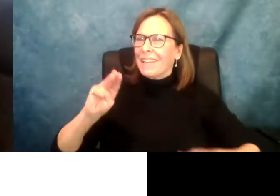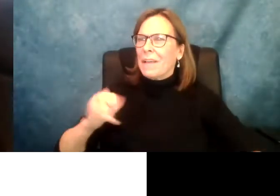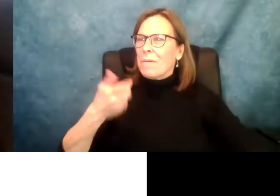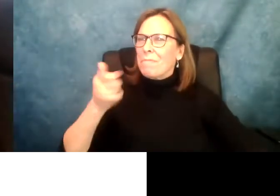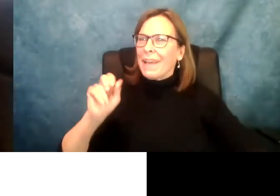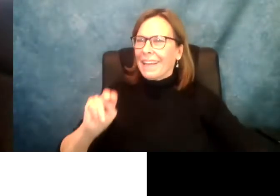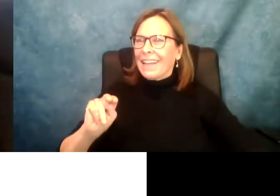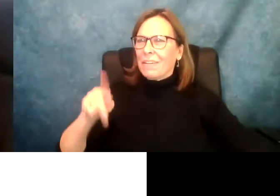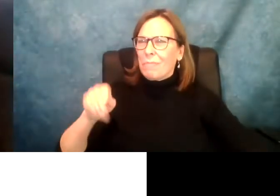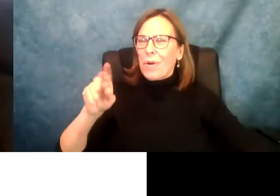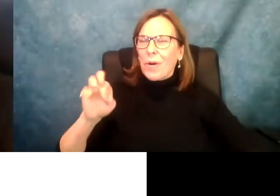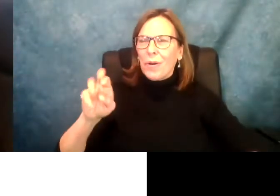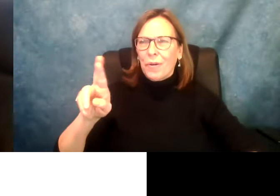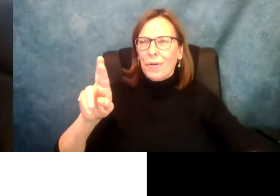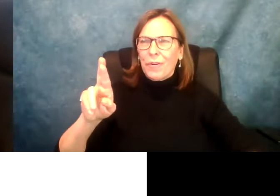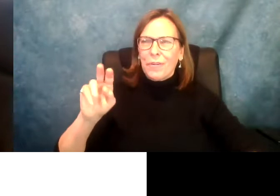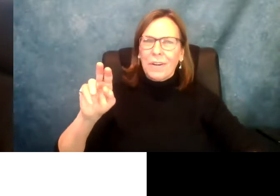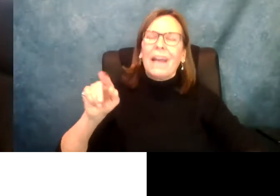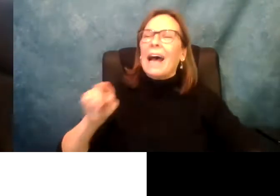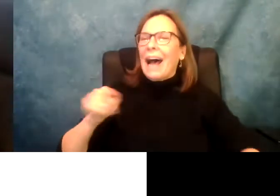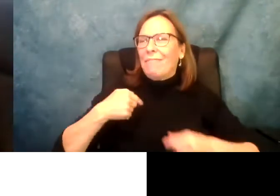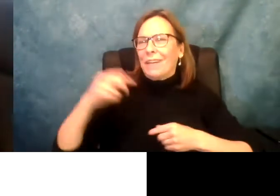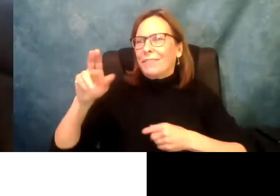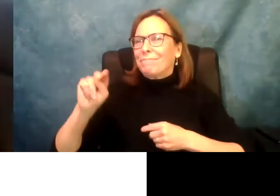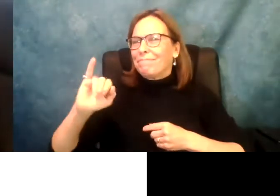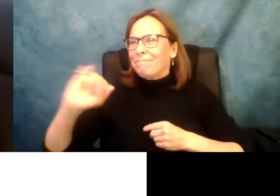» MEGHAN: Hi, good morning, everyone. This is Meghan Parker with the New York Association on Independent Living.